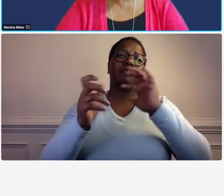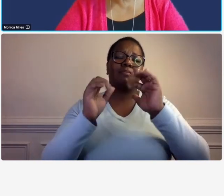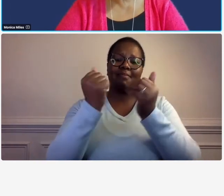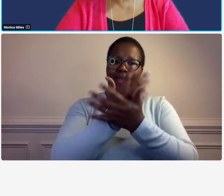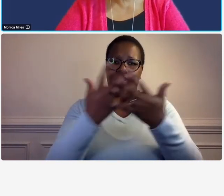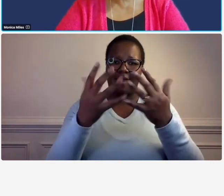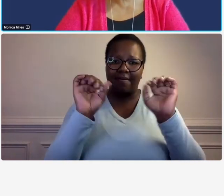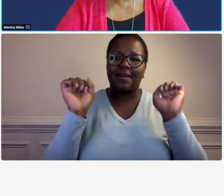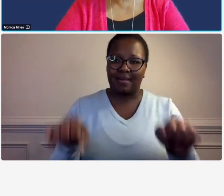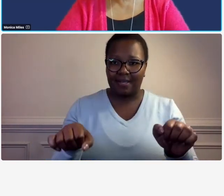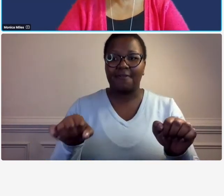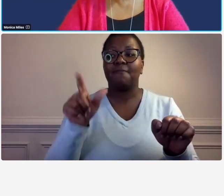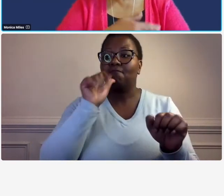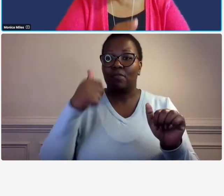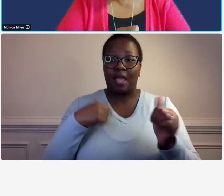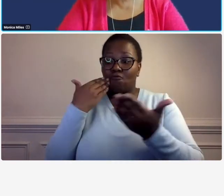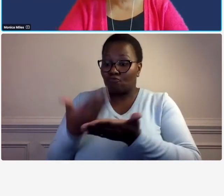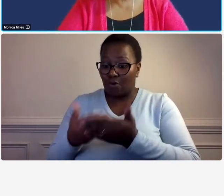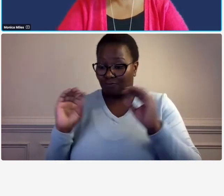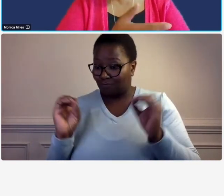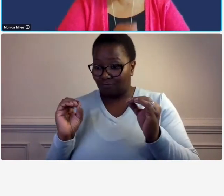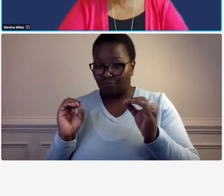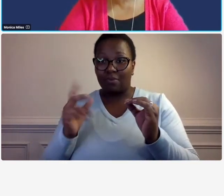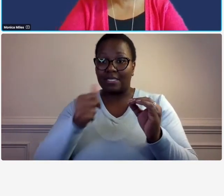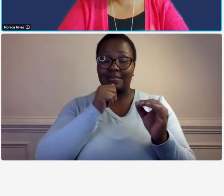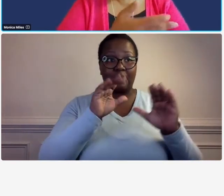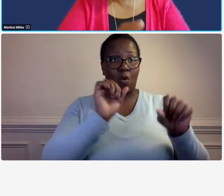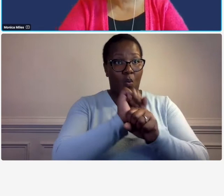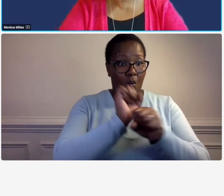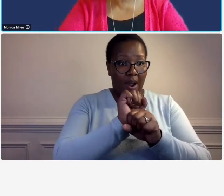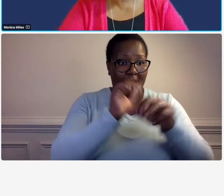it even though everybody knows that you did the work the work was done it was done well you're